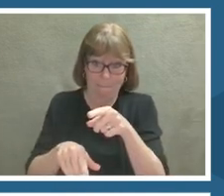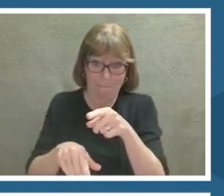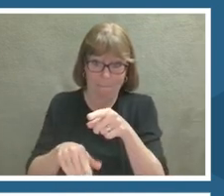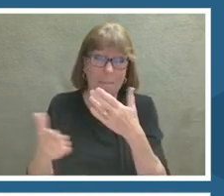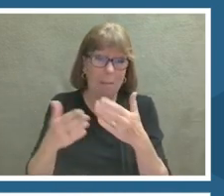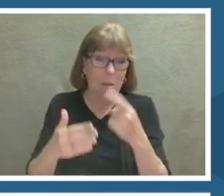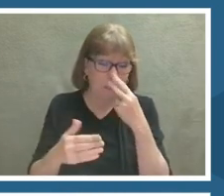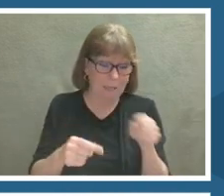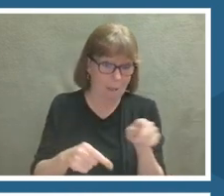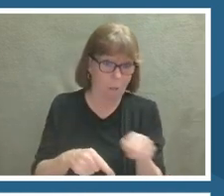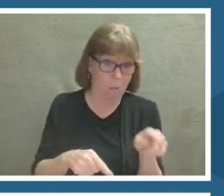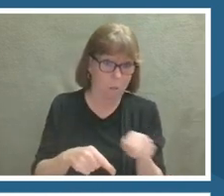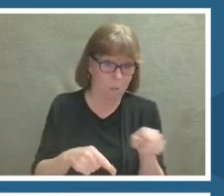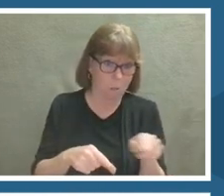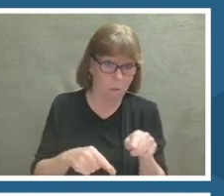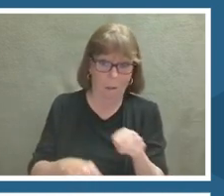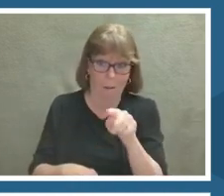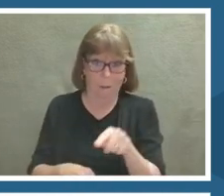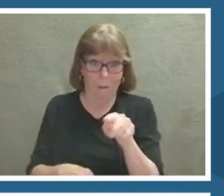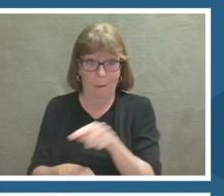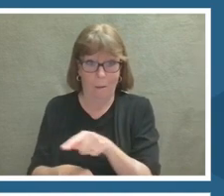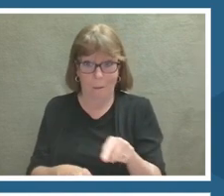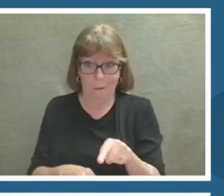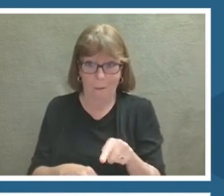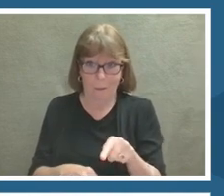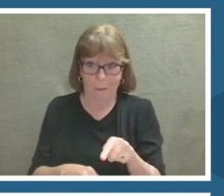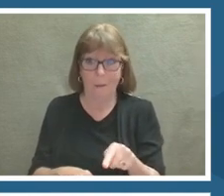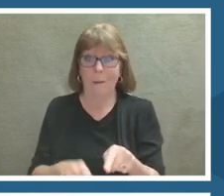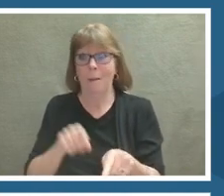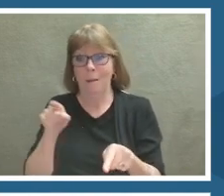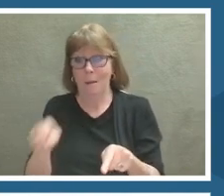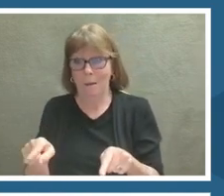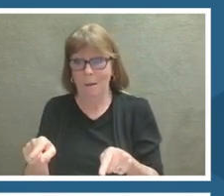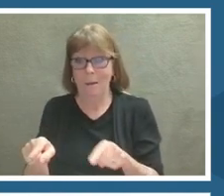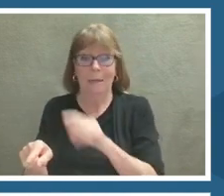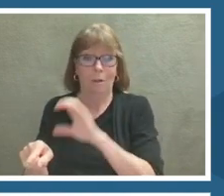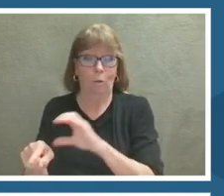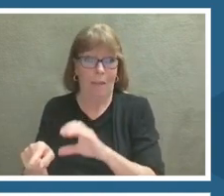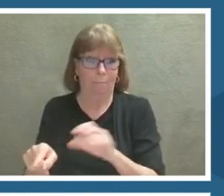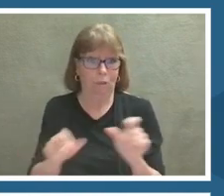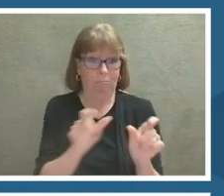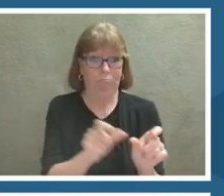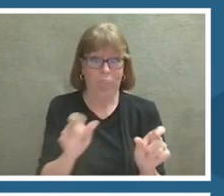That one is reset. That when is play. That one is turn closed captions on and off.